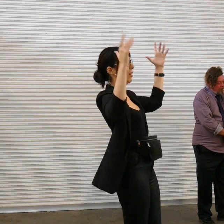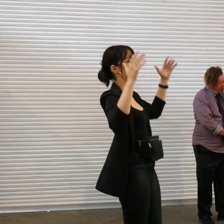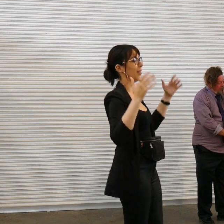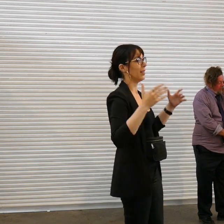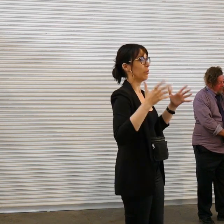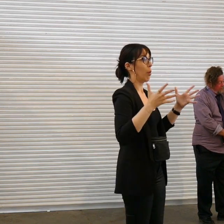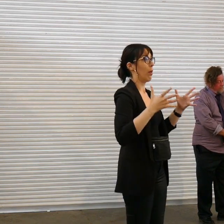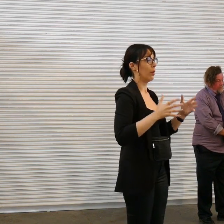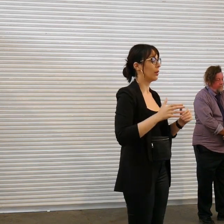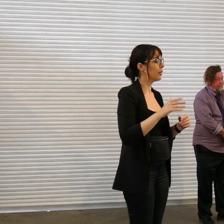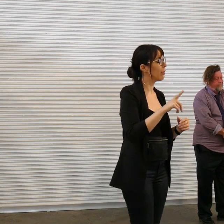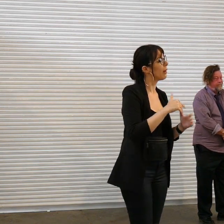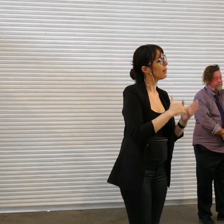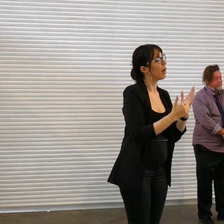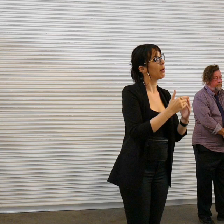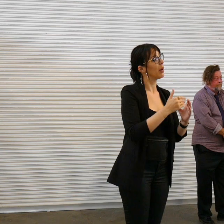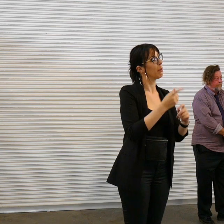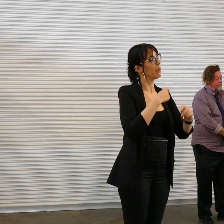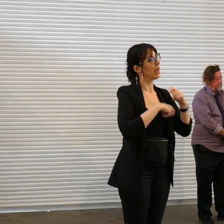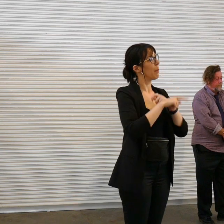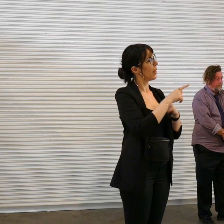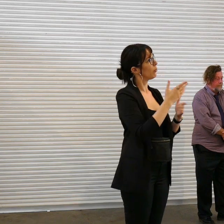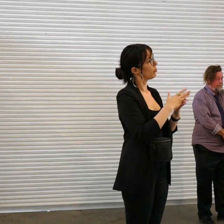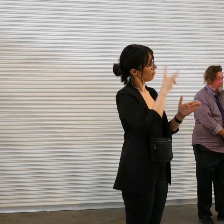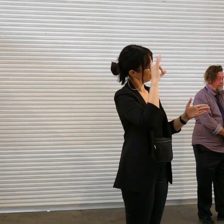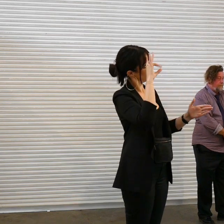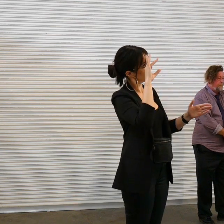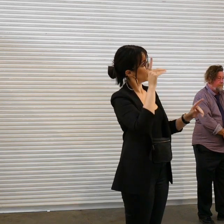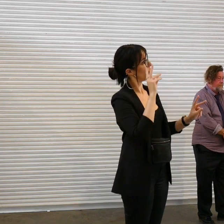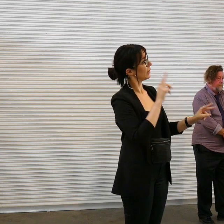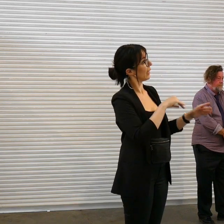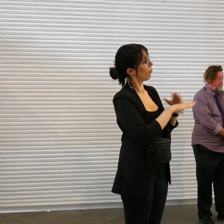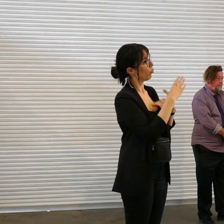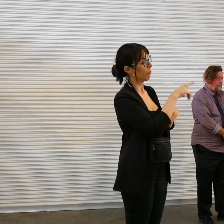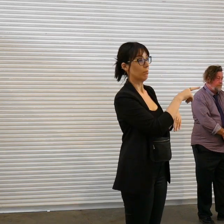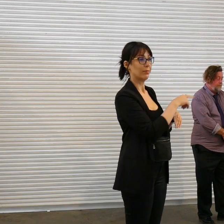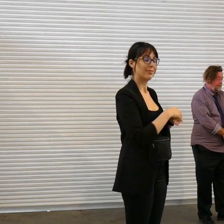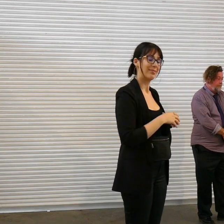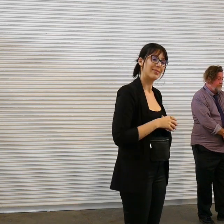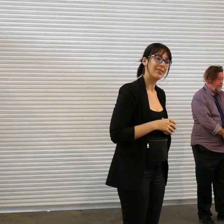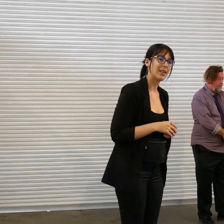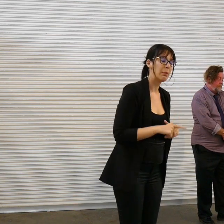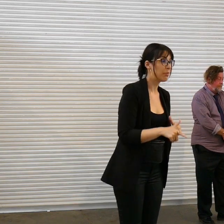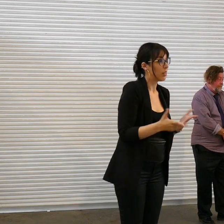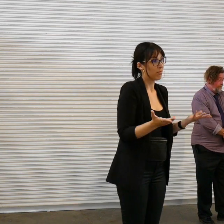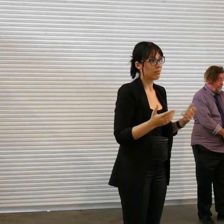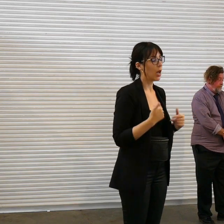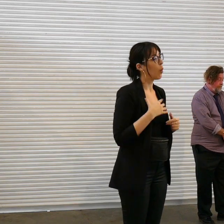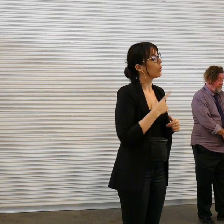now it's turned into the insanity that you see in that room and um yeah and I wanted to thank